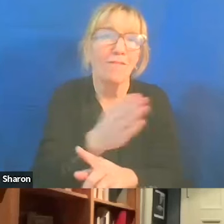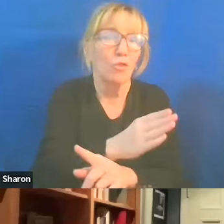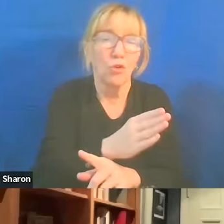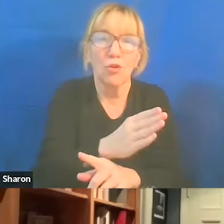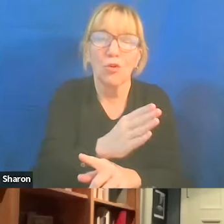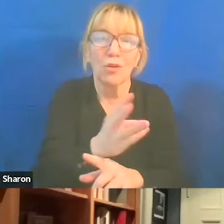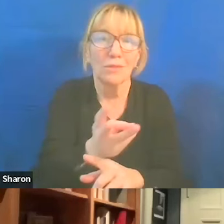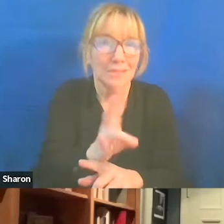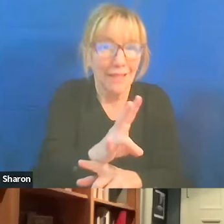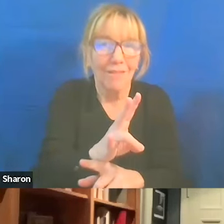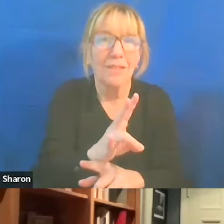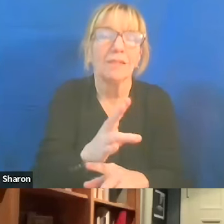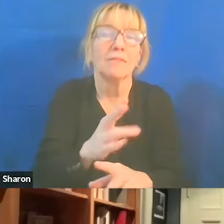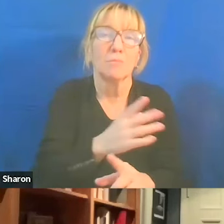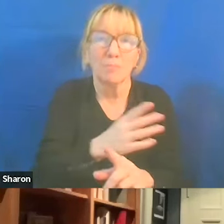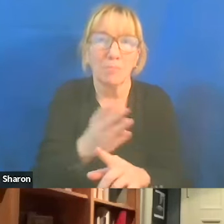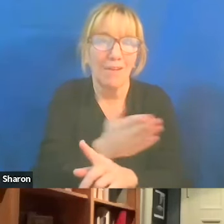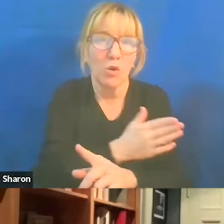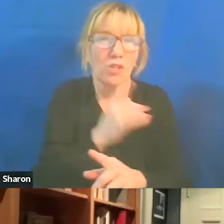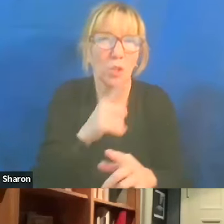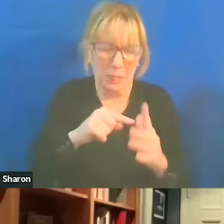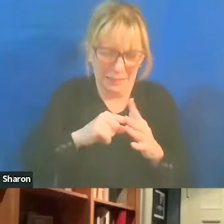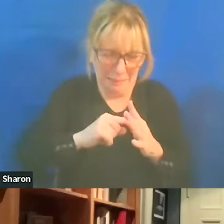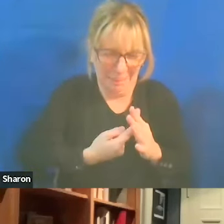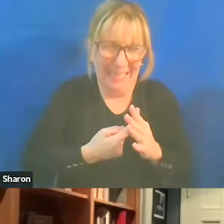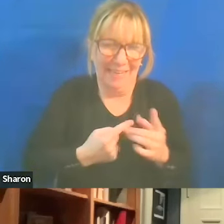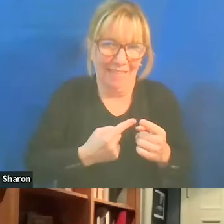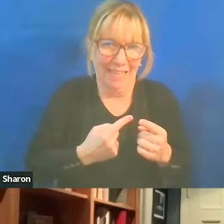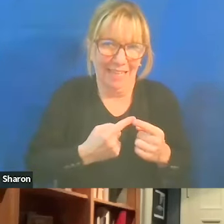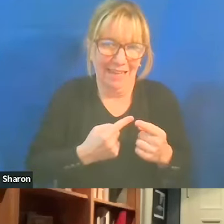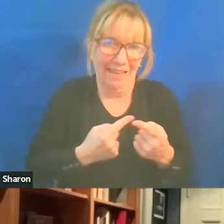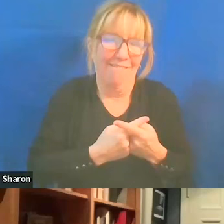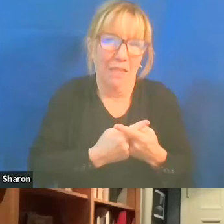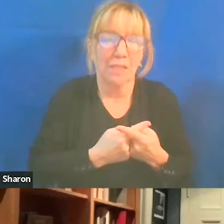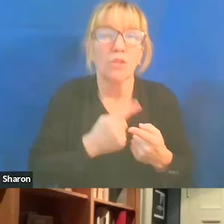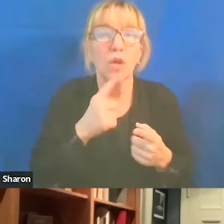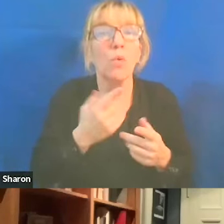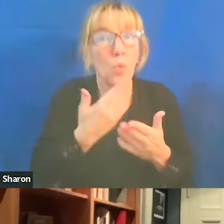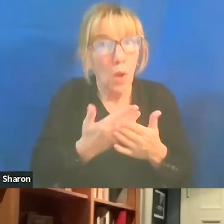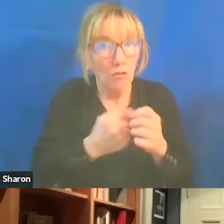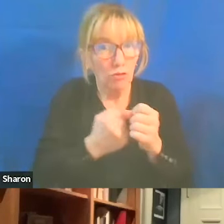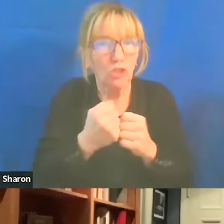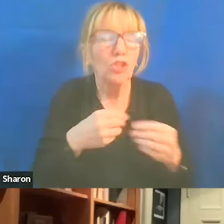so the guts of the conflict. And it was well structured. She gave students roles opposite